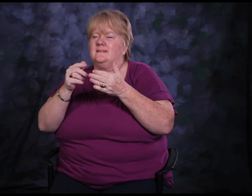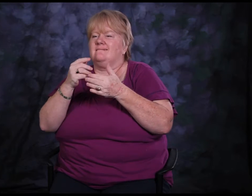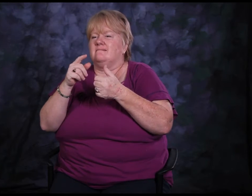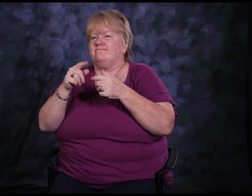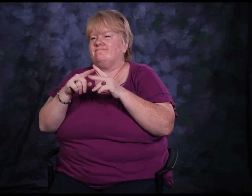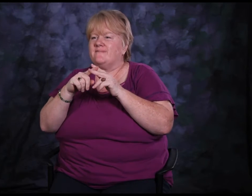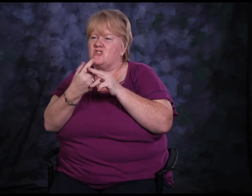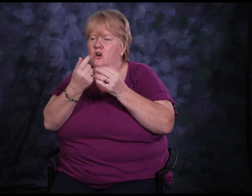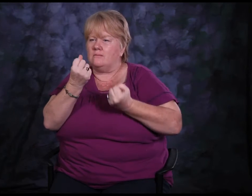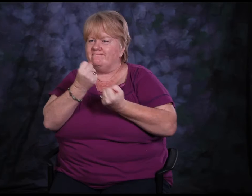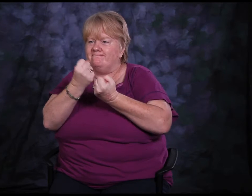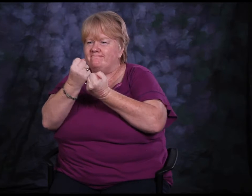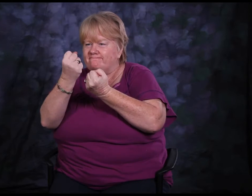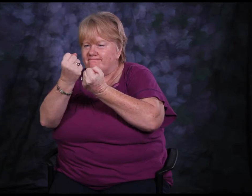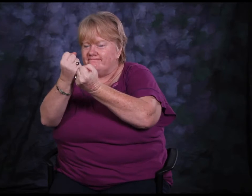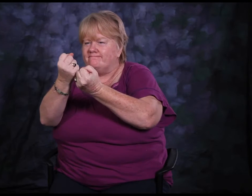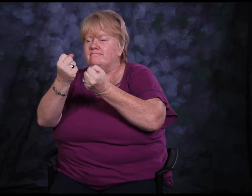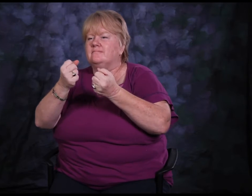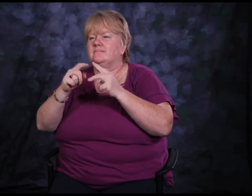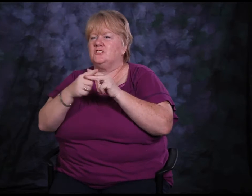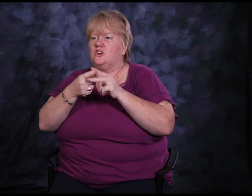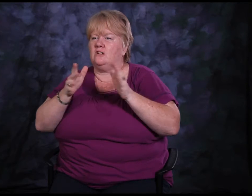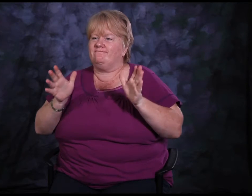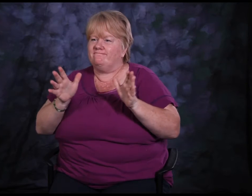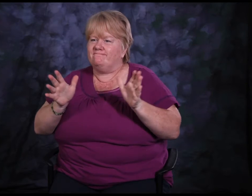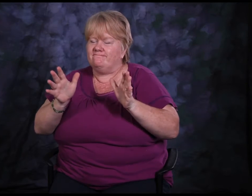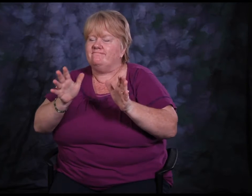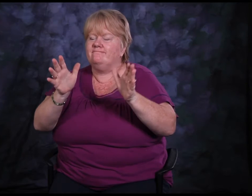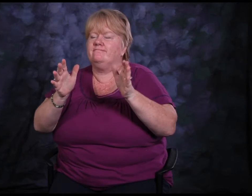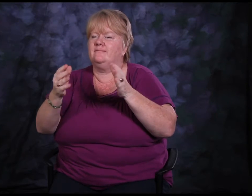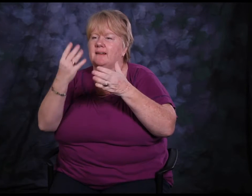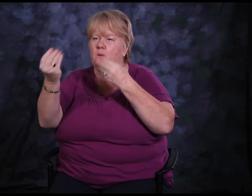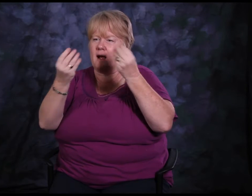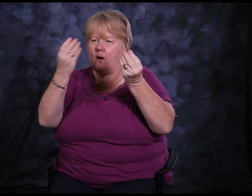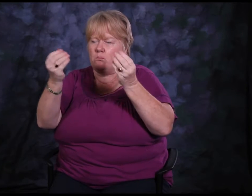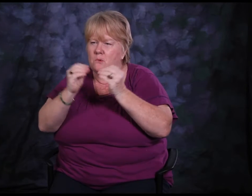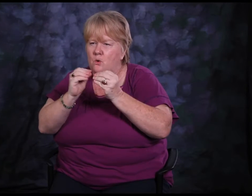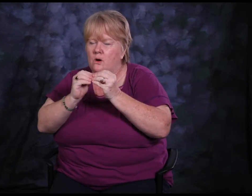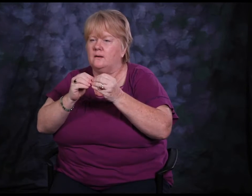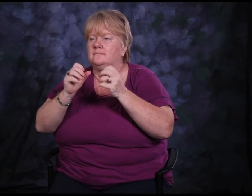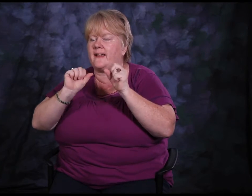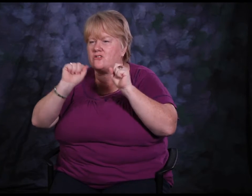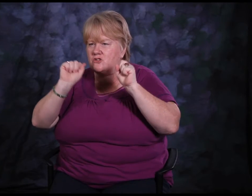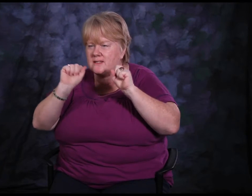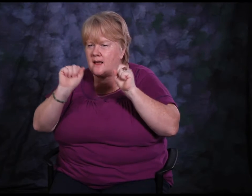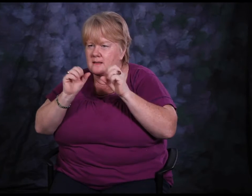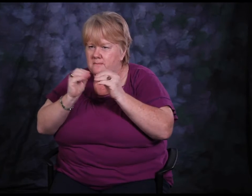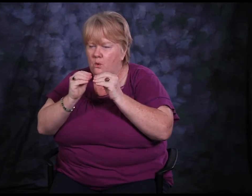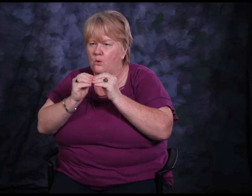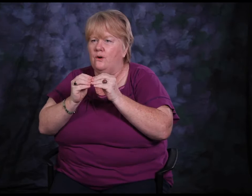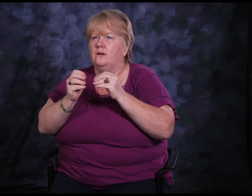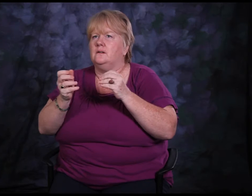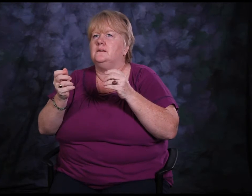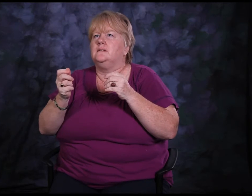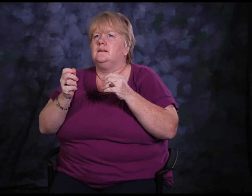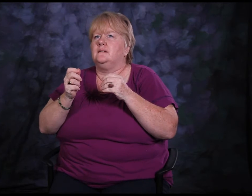giving encouragement to go out of the house, exercise more, and just starting get my life back on track, and helped me started to think